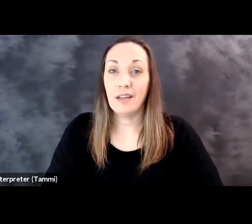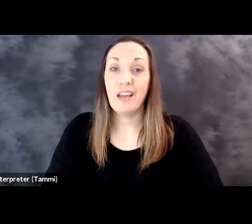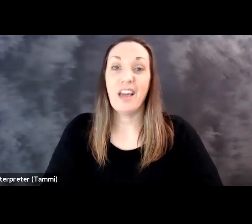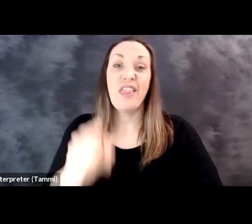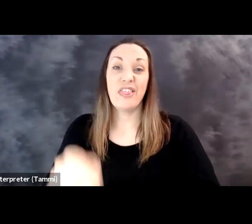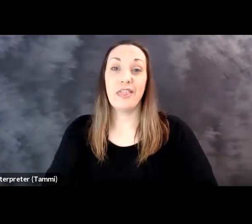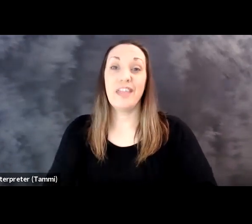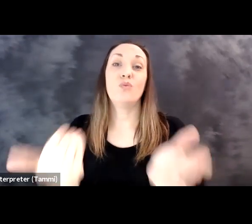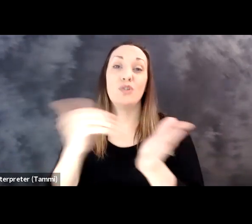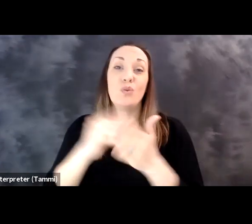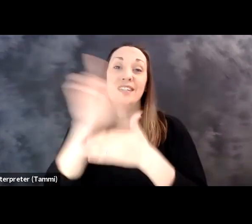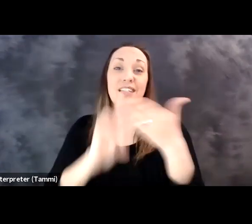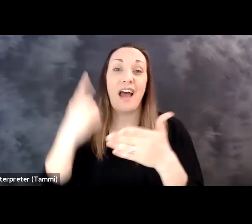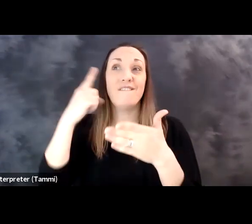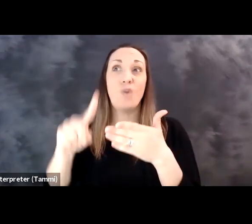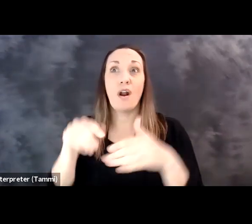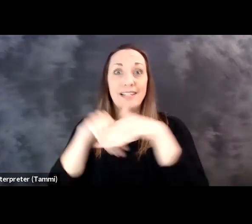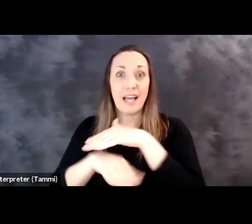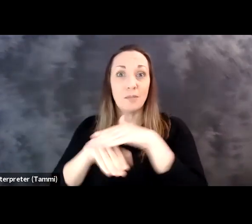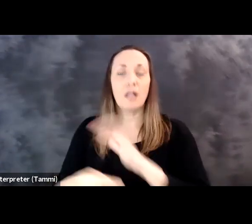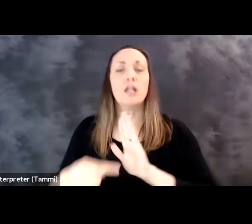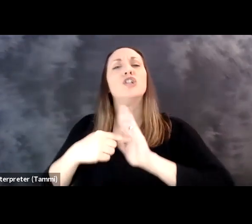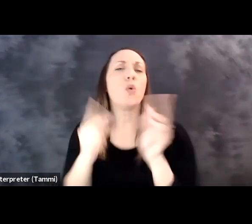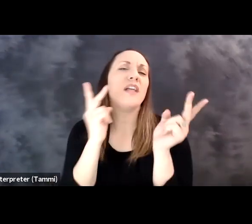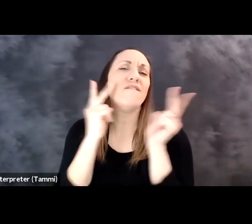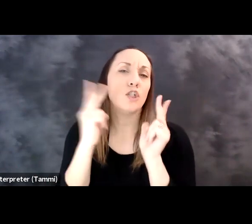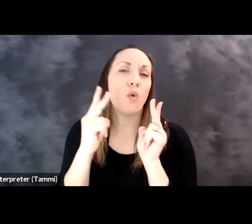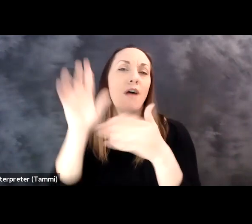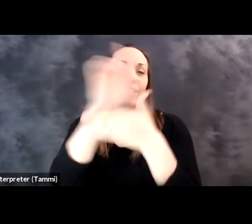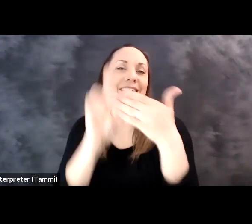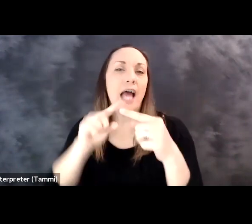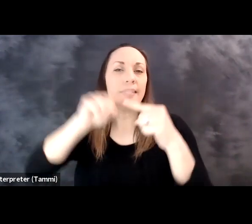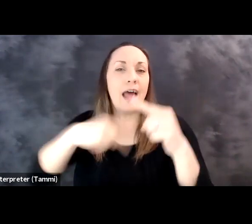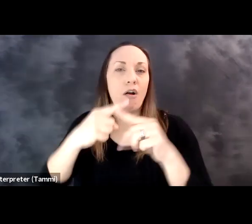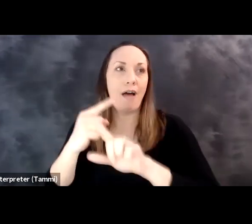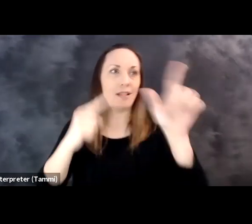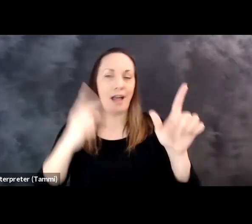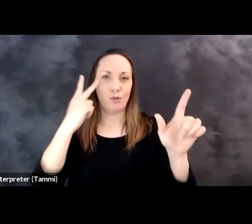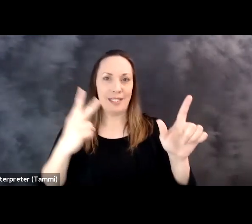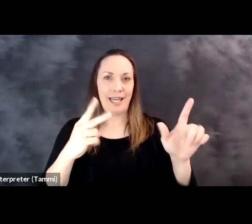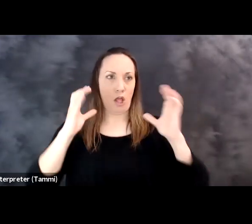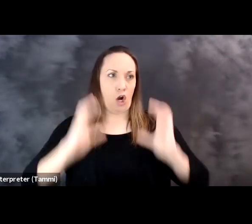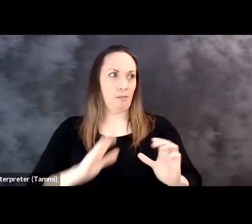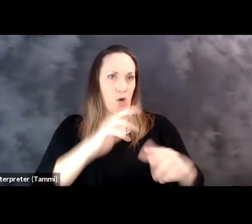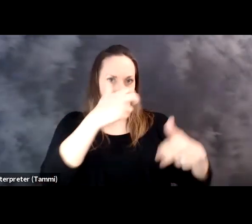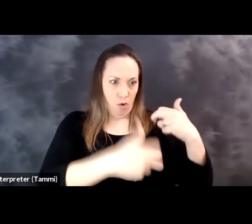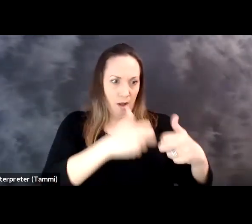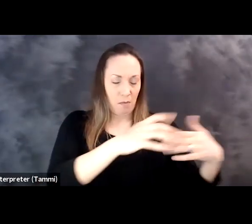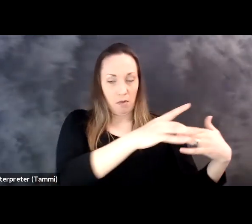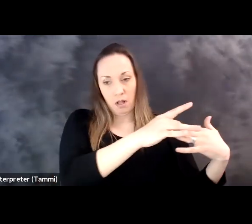This page here, redesign for accessibility. This is an accessibility tool kit one of my colleagues recently authored. It shows a visual of the design cycle.